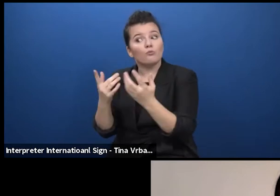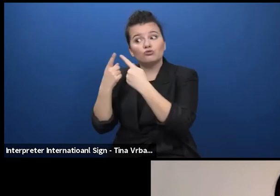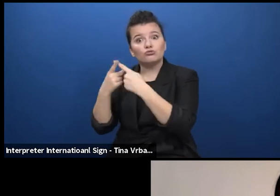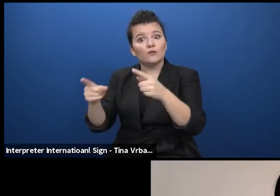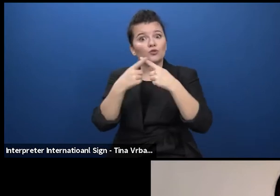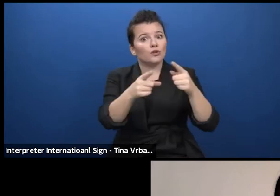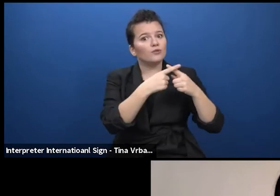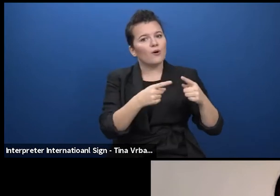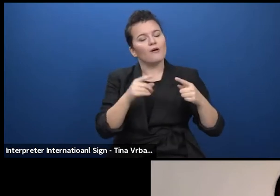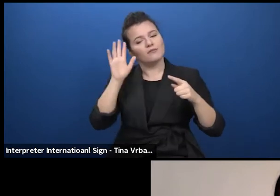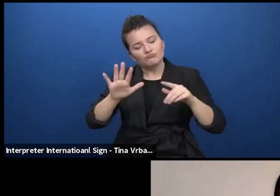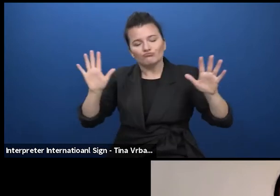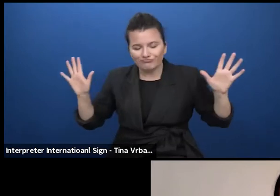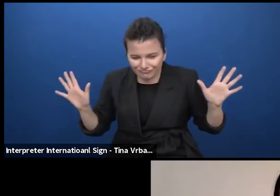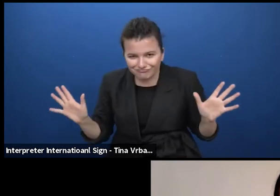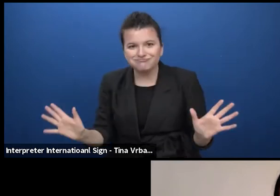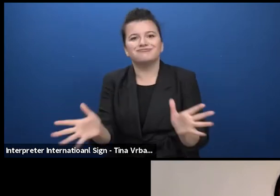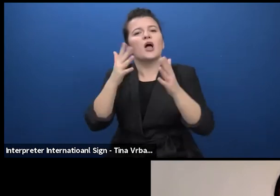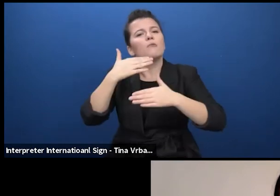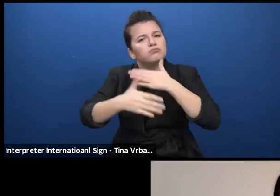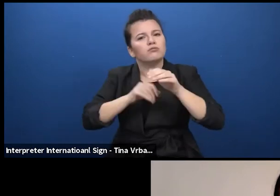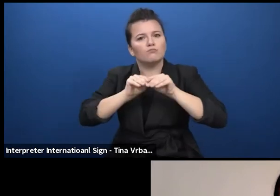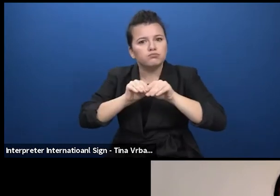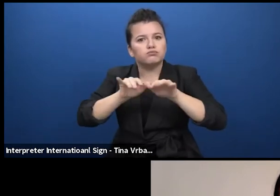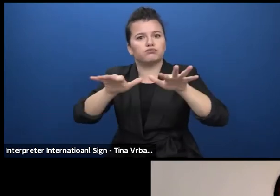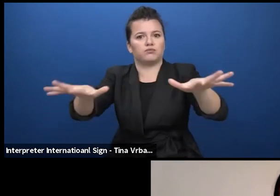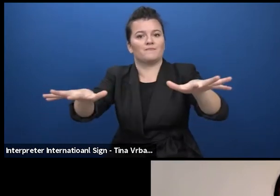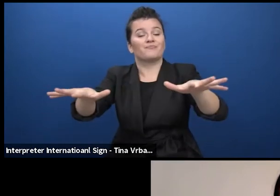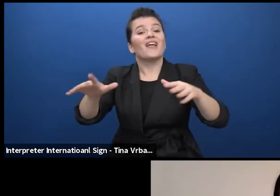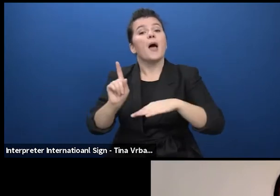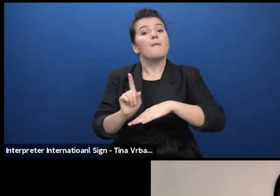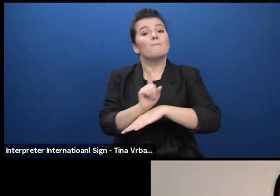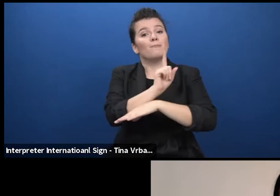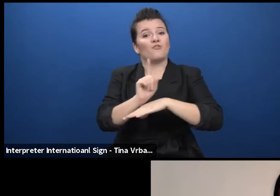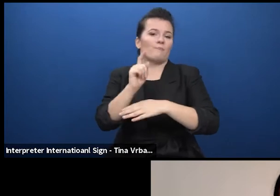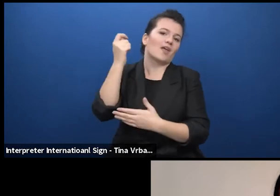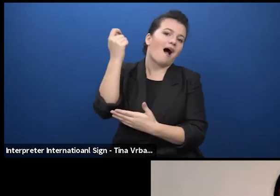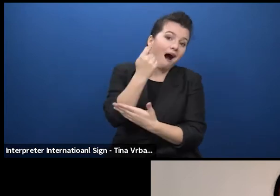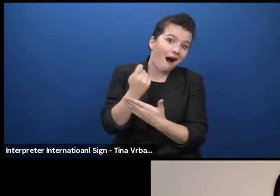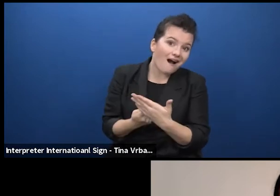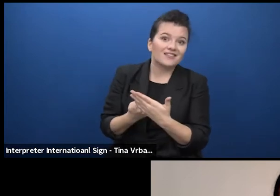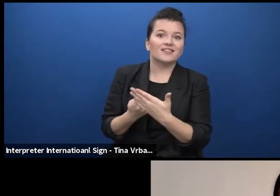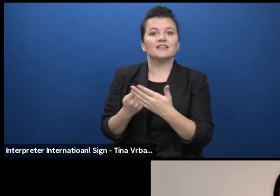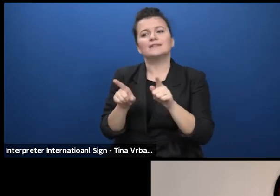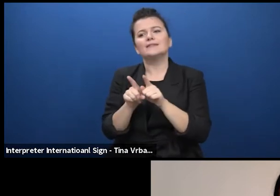a perfect example. So not only as an art form but also as an important public space for dialogue